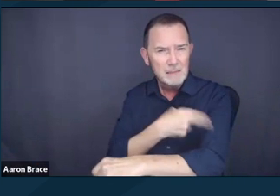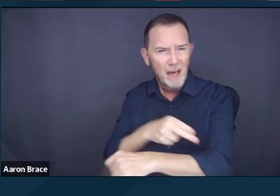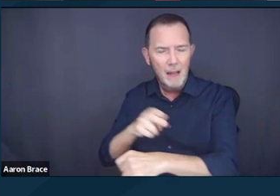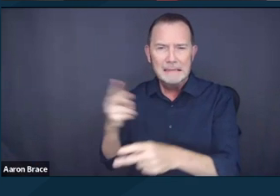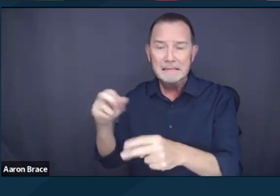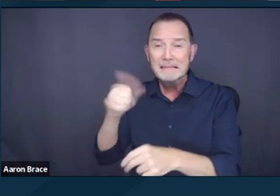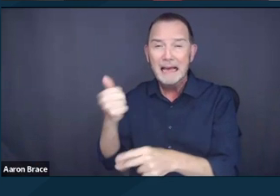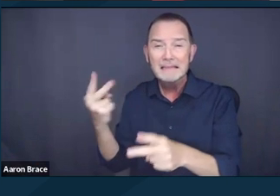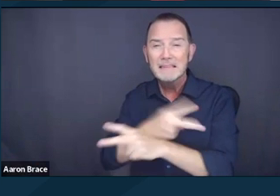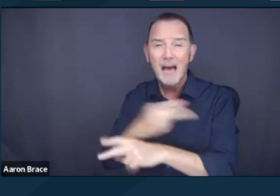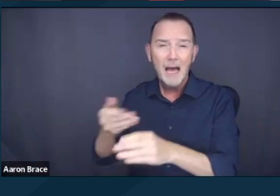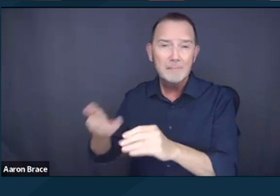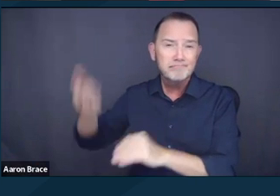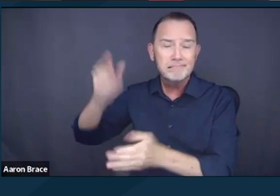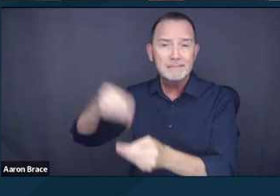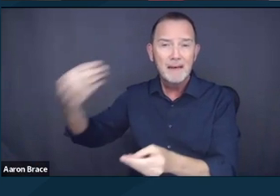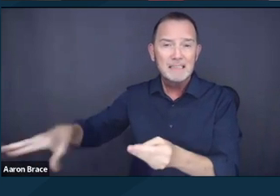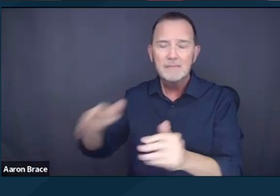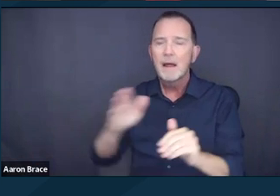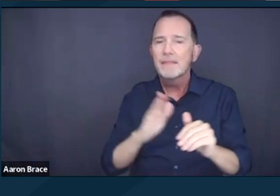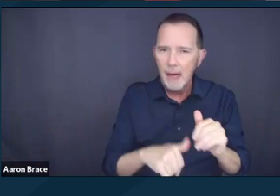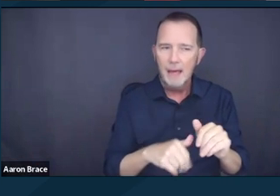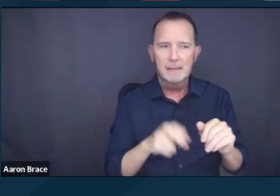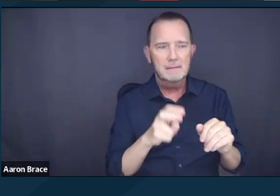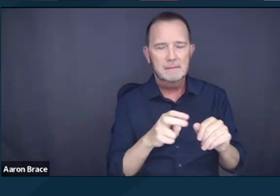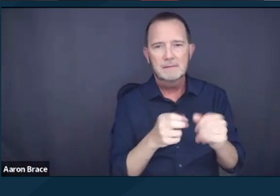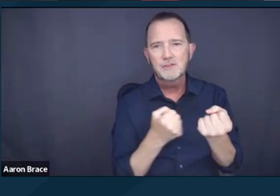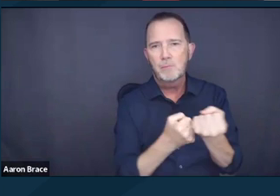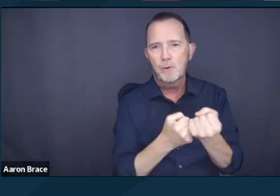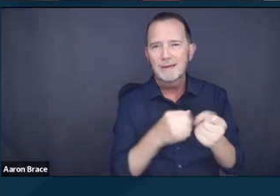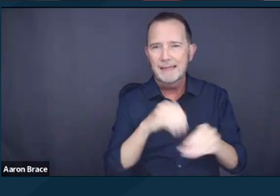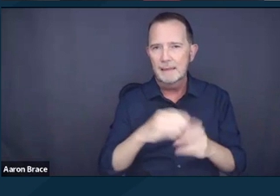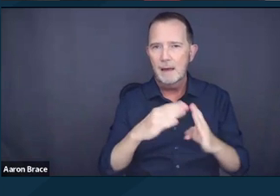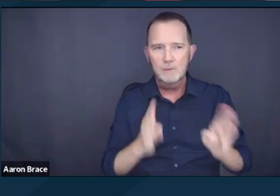Also, a SAMHSA study found that mobile crisis services